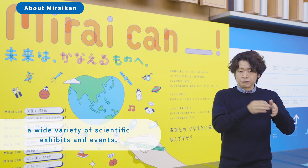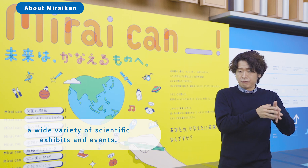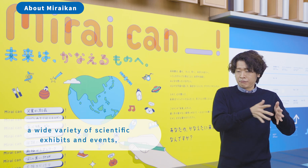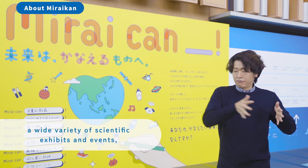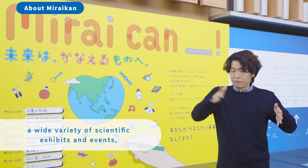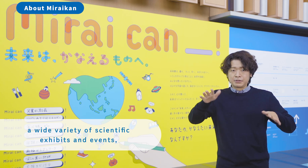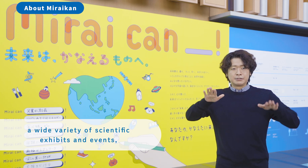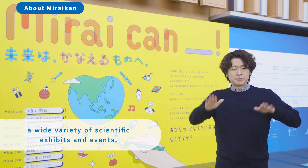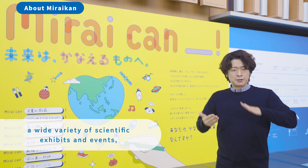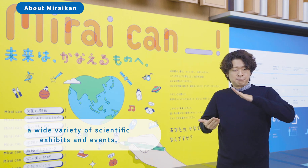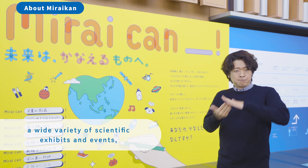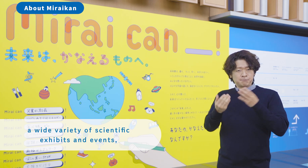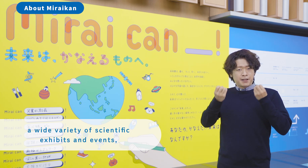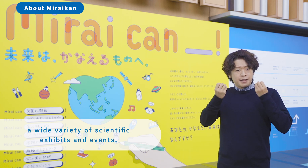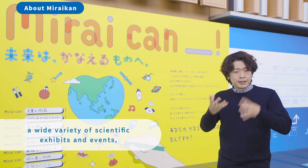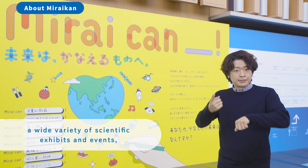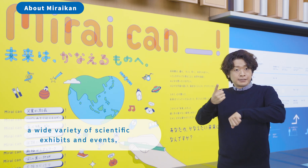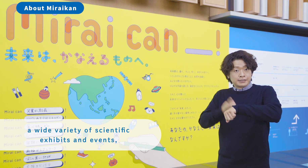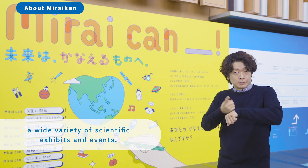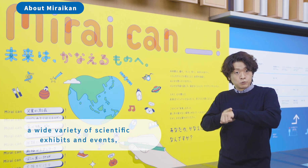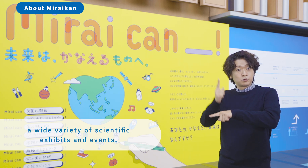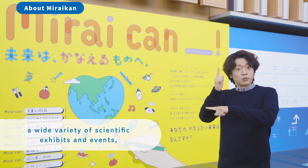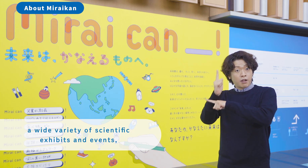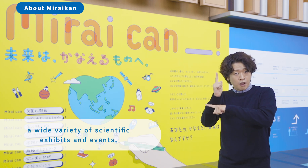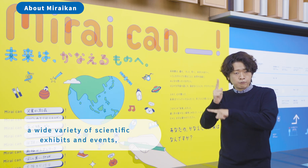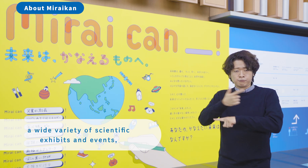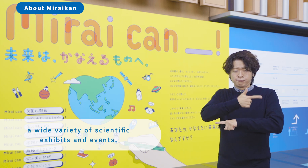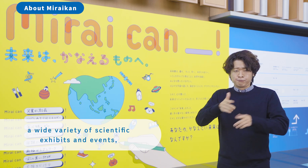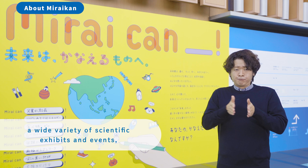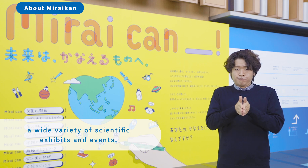a wide variety of scientific exhibits and events,